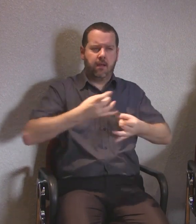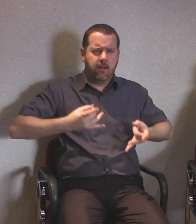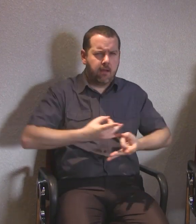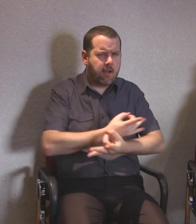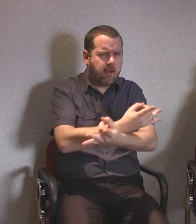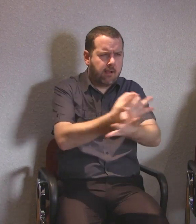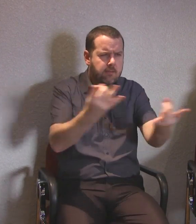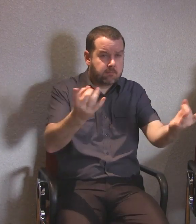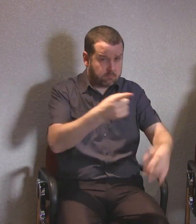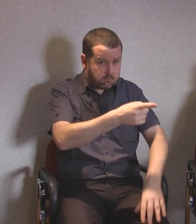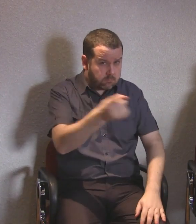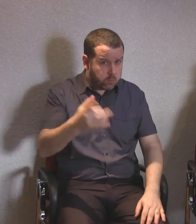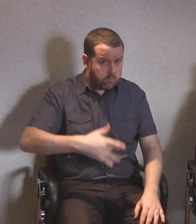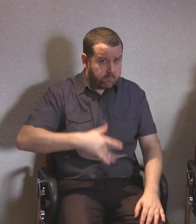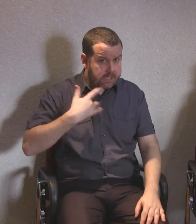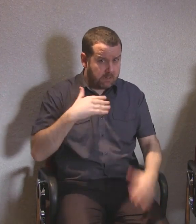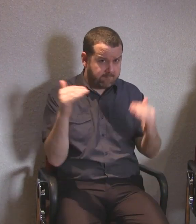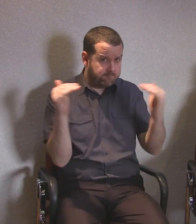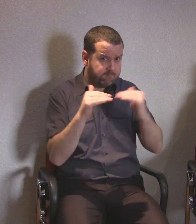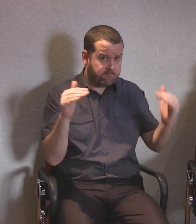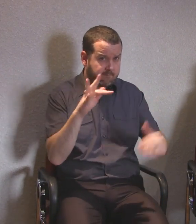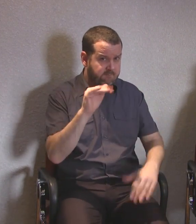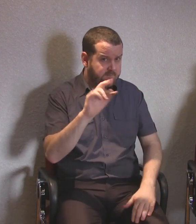Does that seem fair to you?